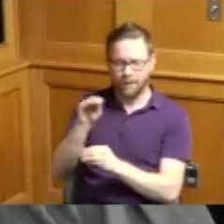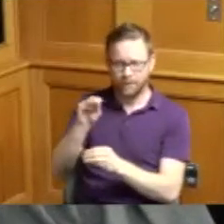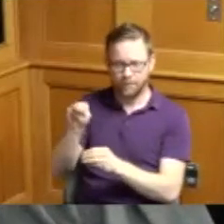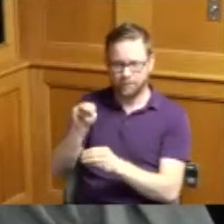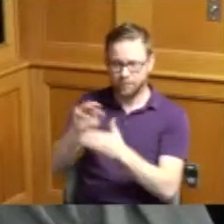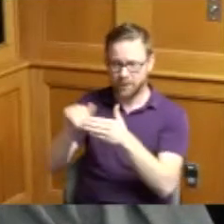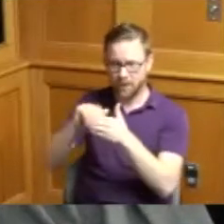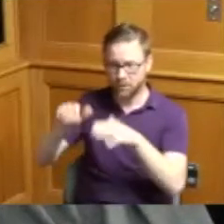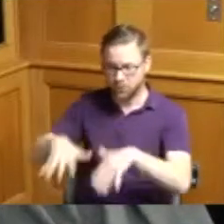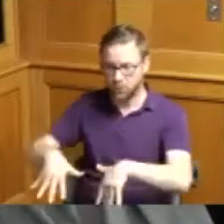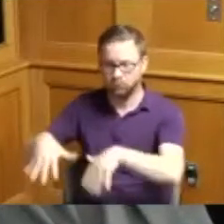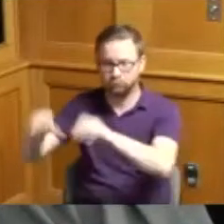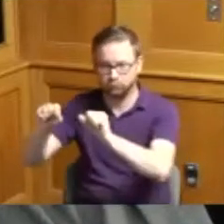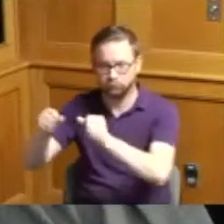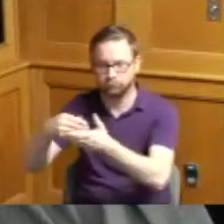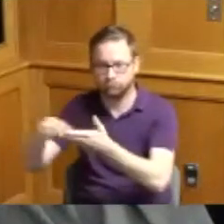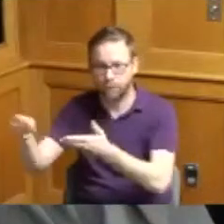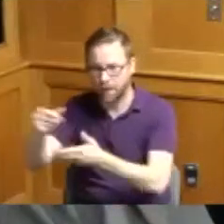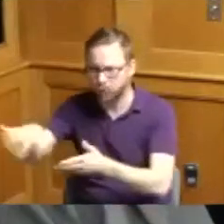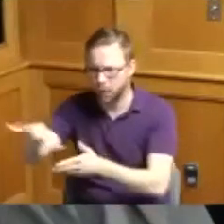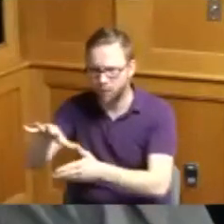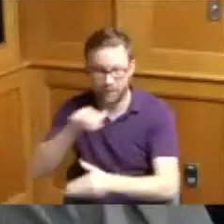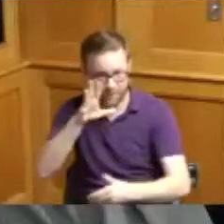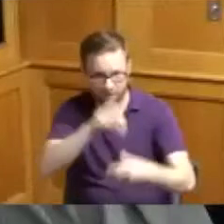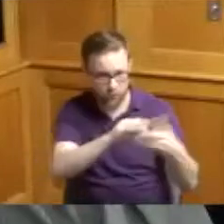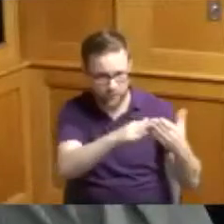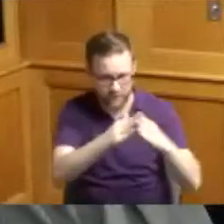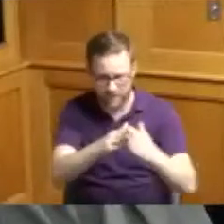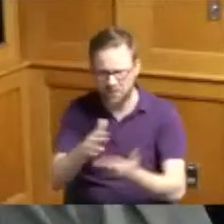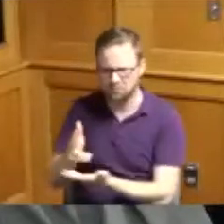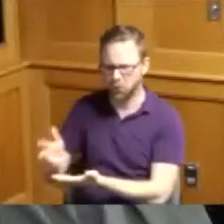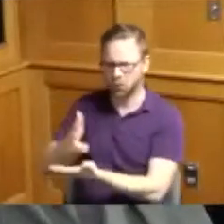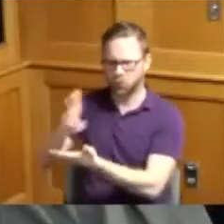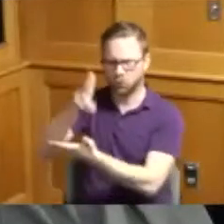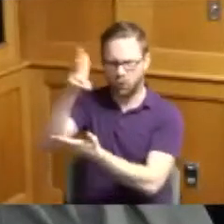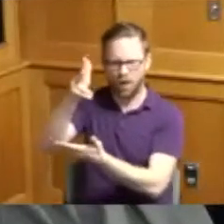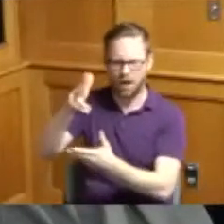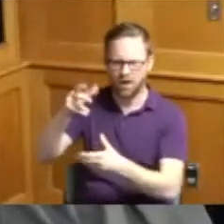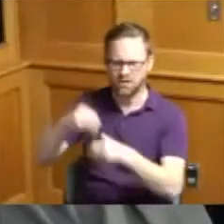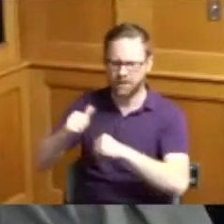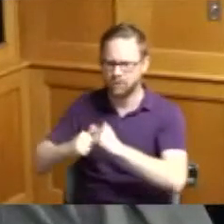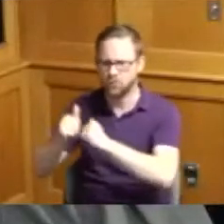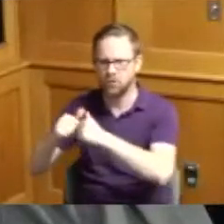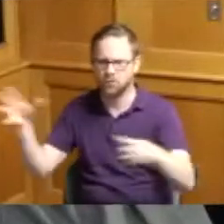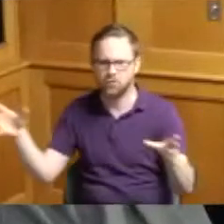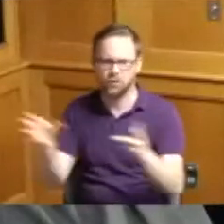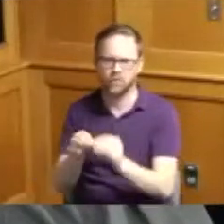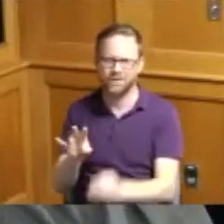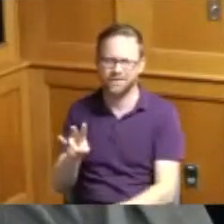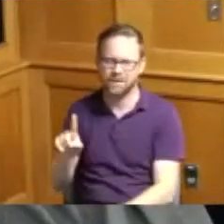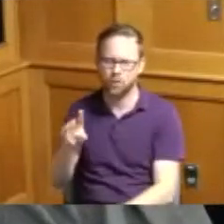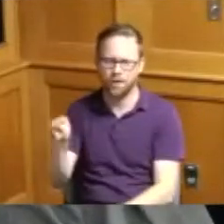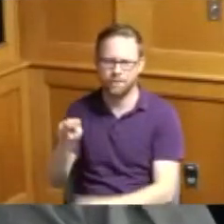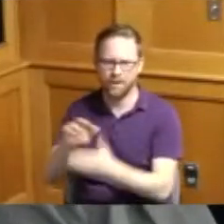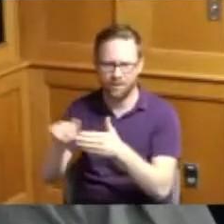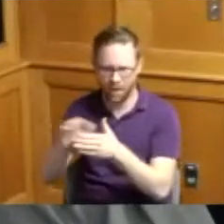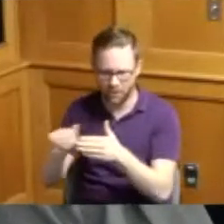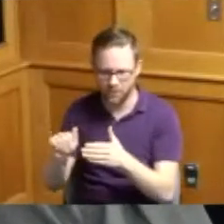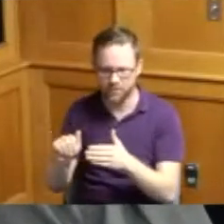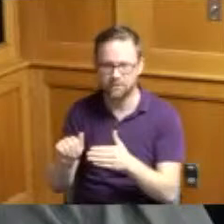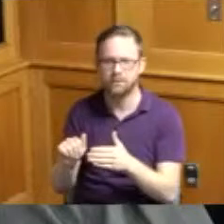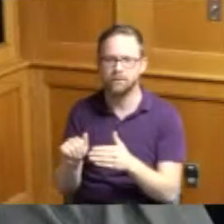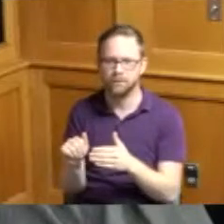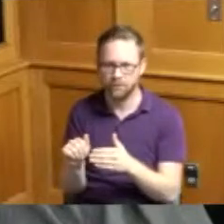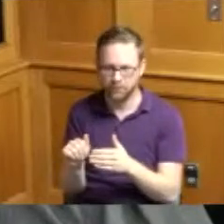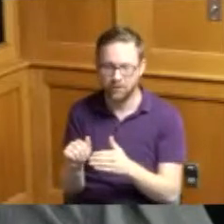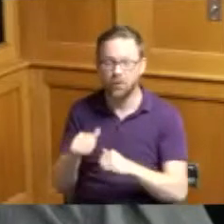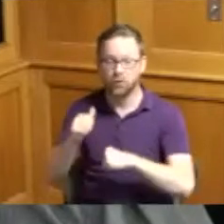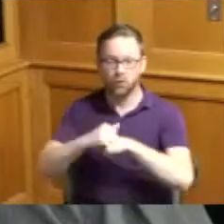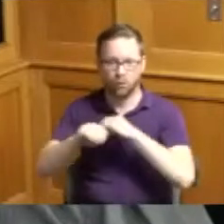we have garages and infrastructures that totaled 71 million dollars we have Hilltop concrete we've